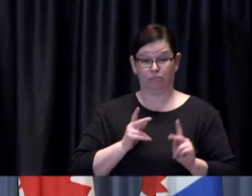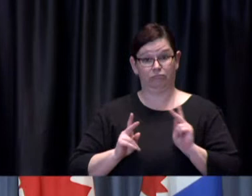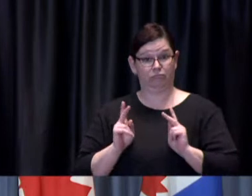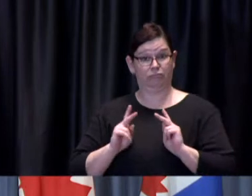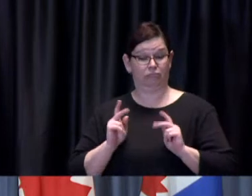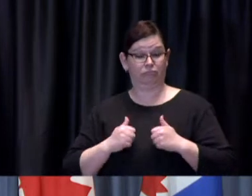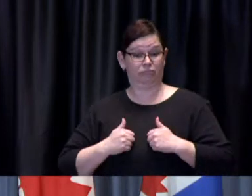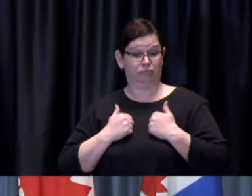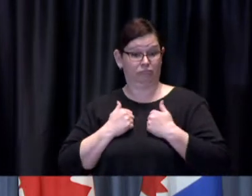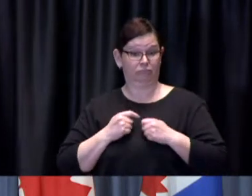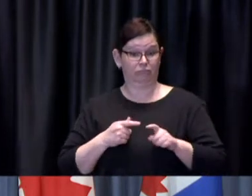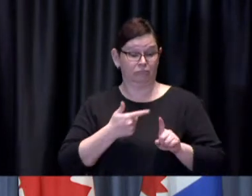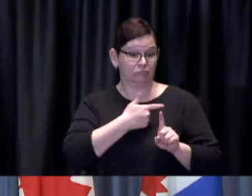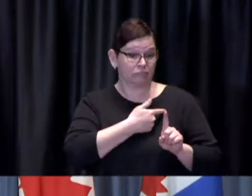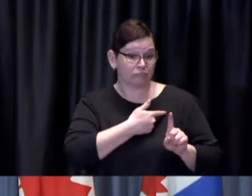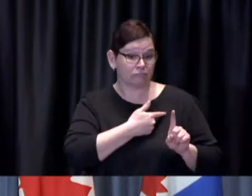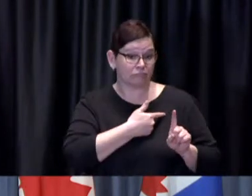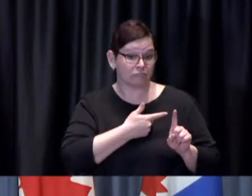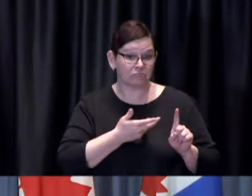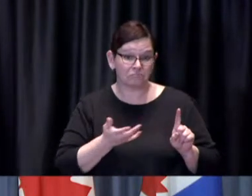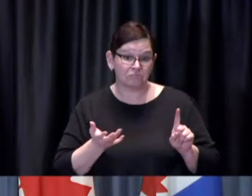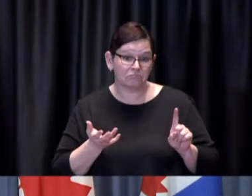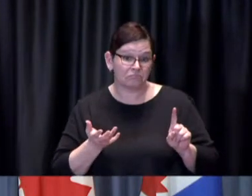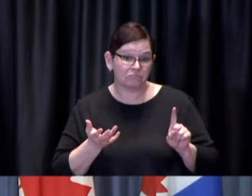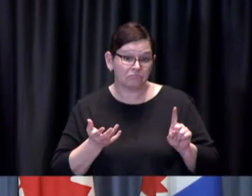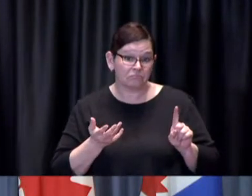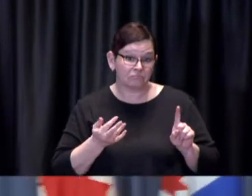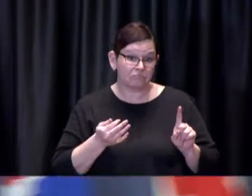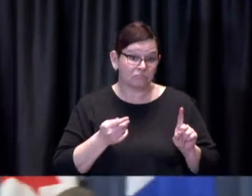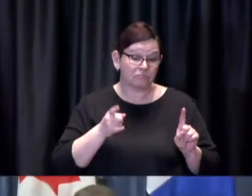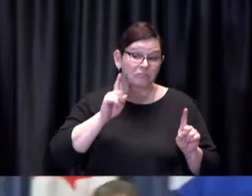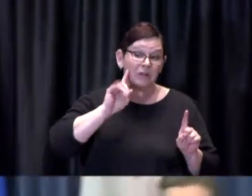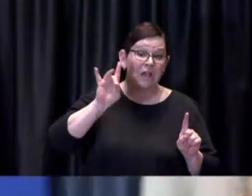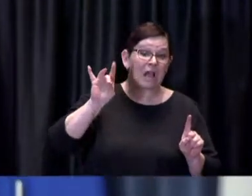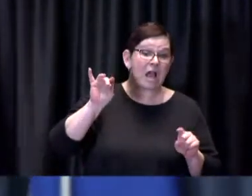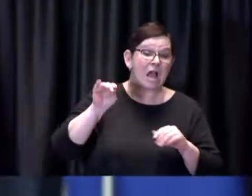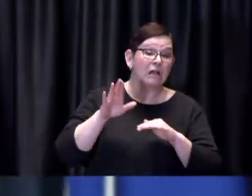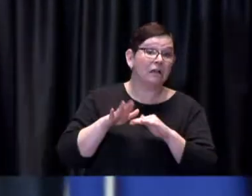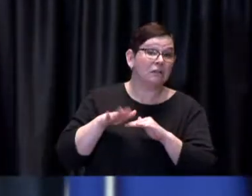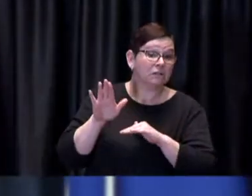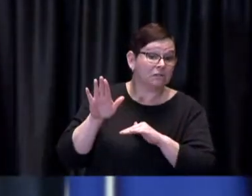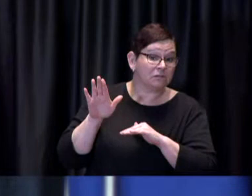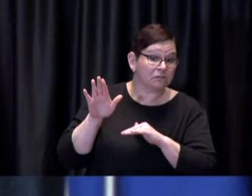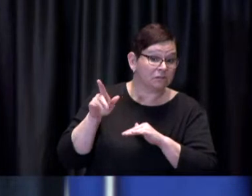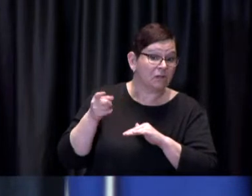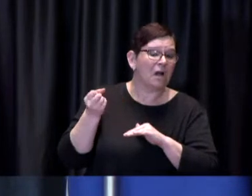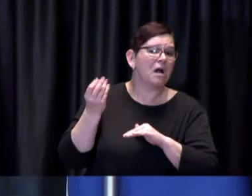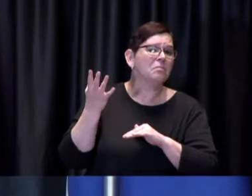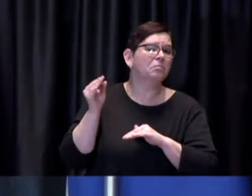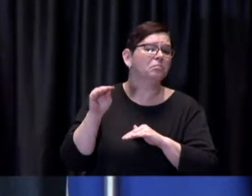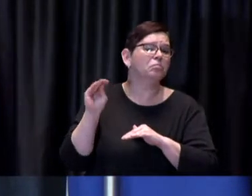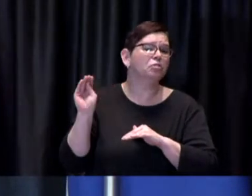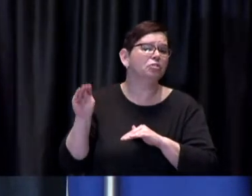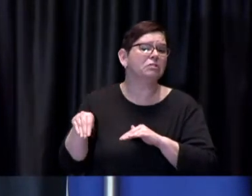for those 80 years and above that you've vaccinated?